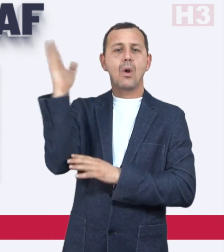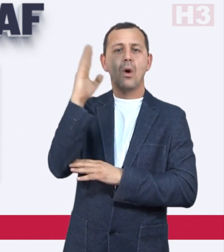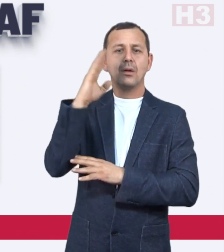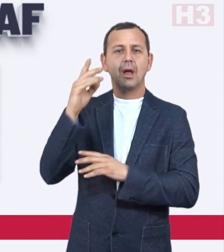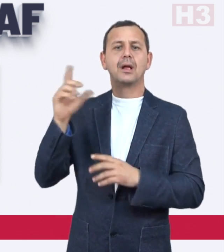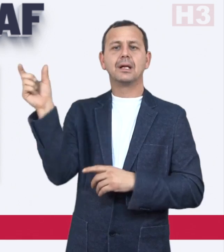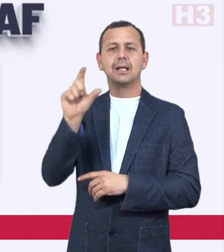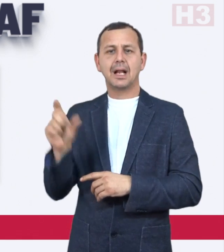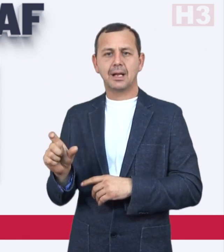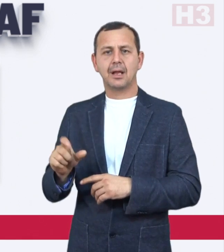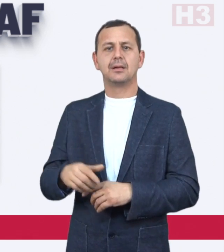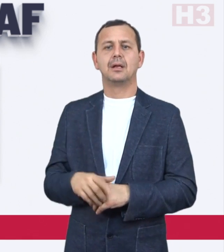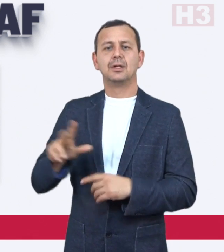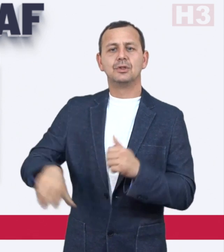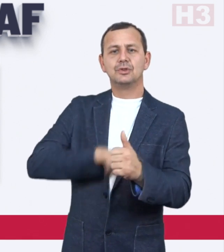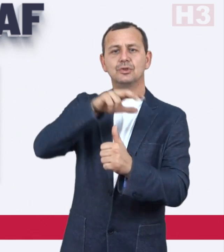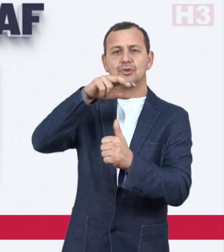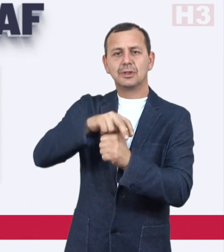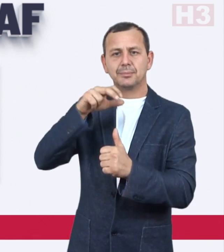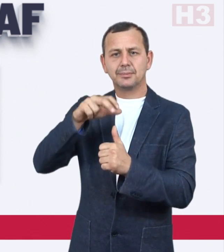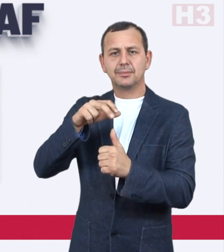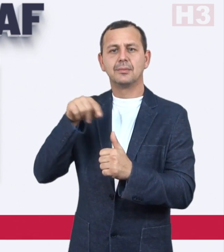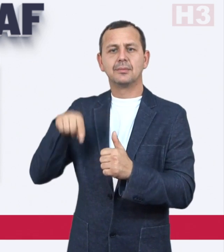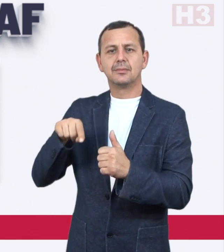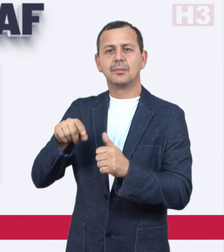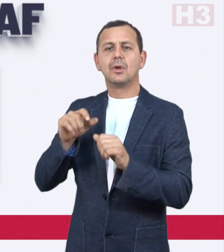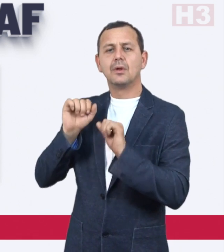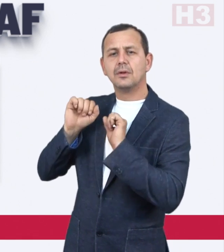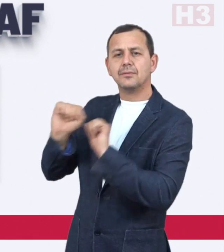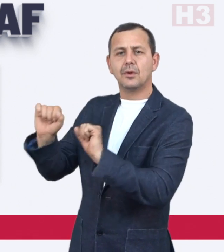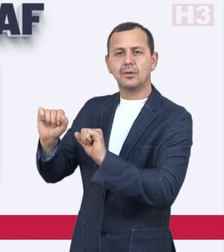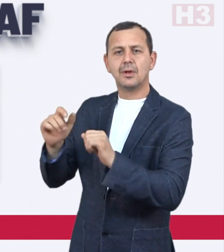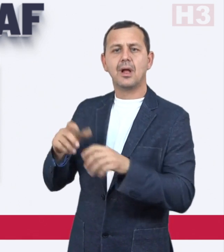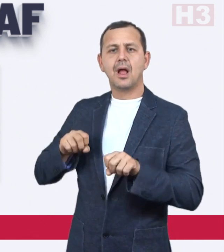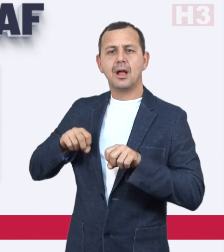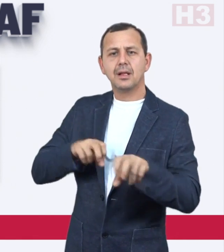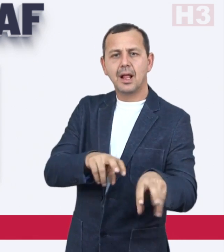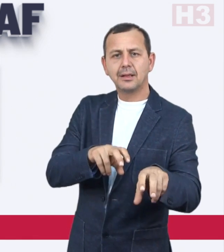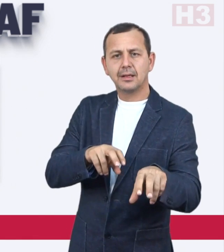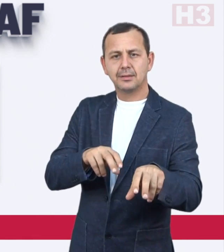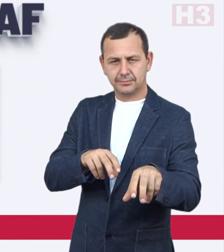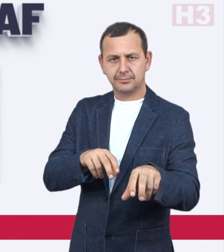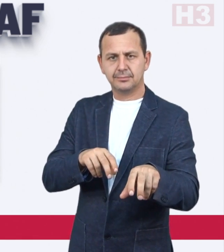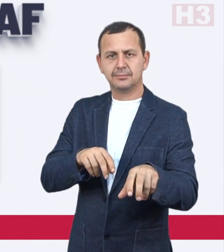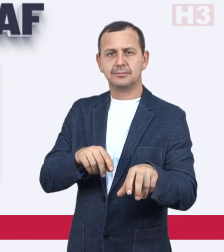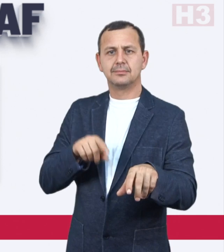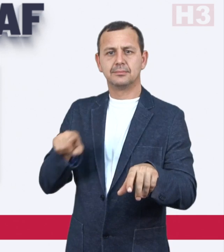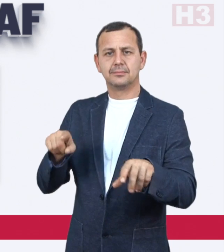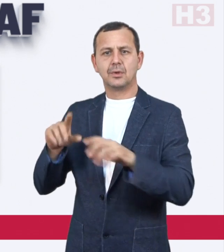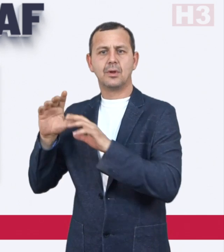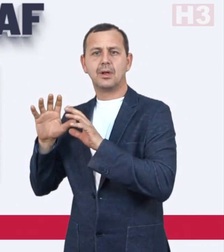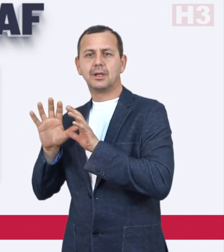Italy. The Championship is only for athletes recognized